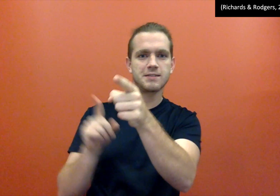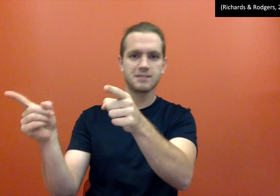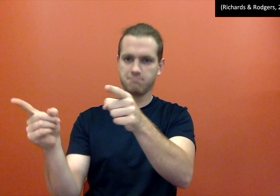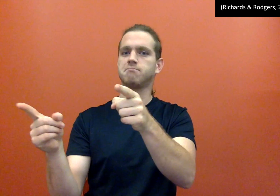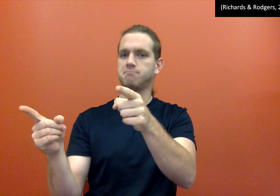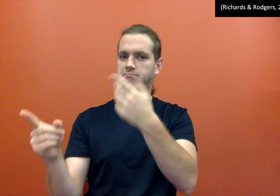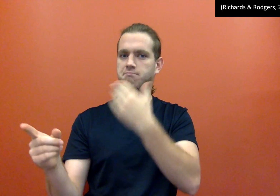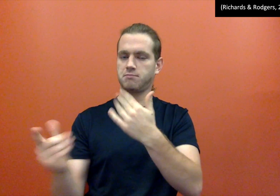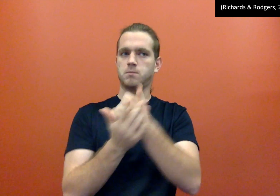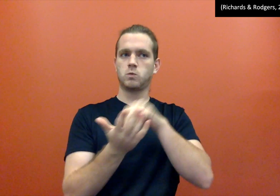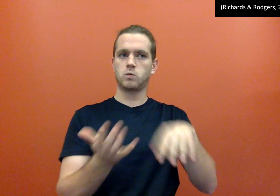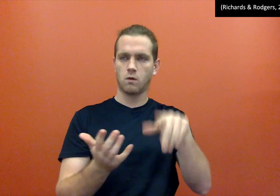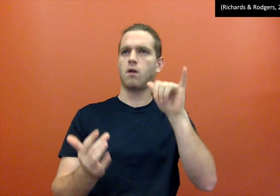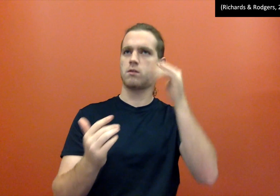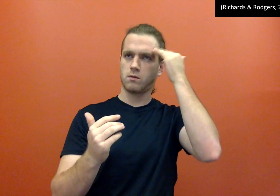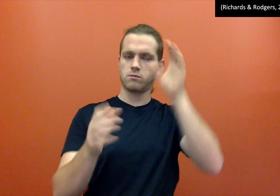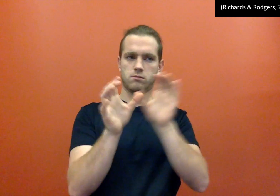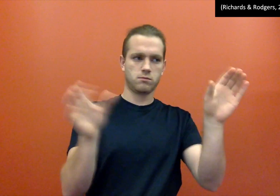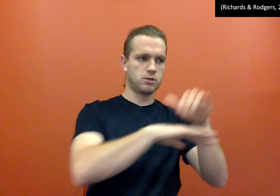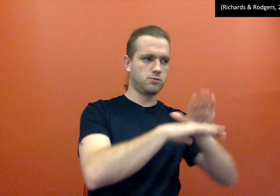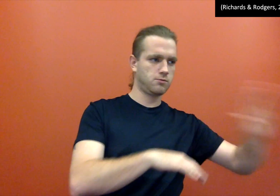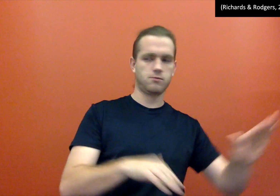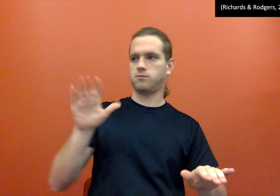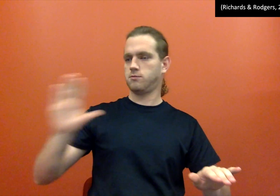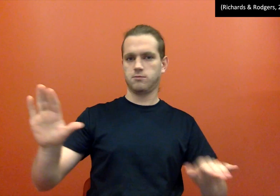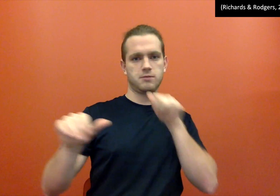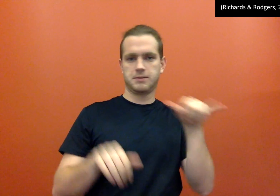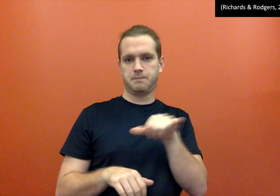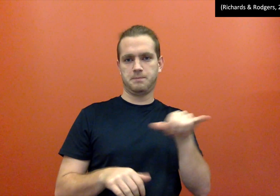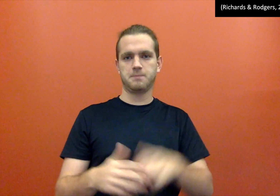It will helps the students to have the knowledge of differences of sign language and English versions.